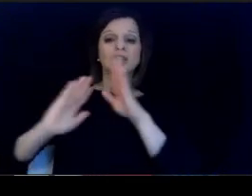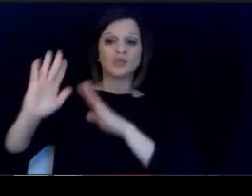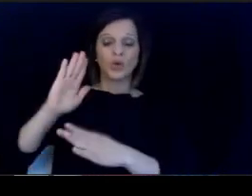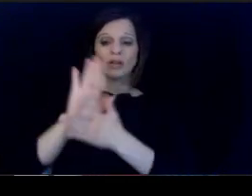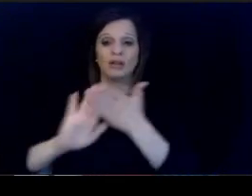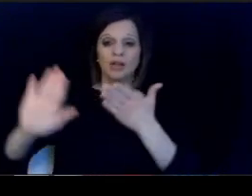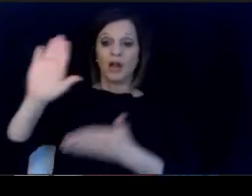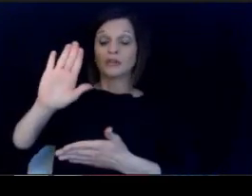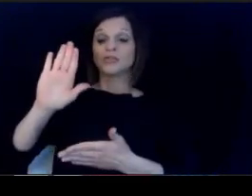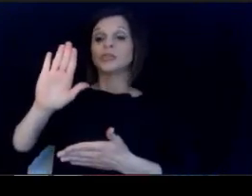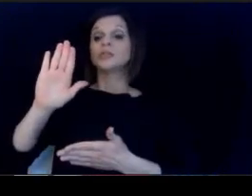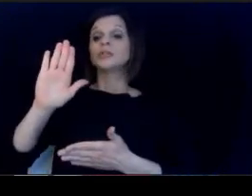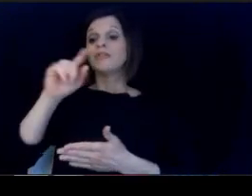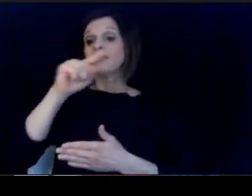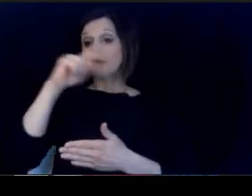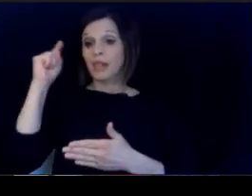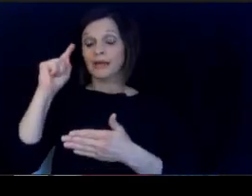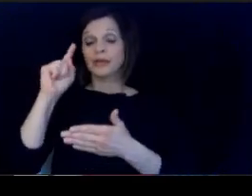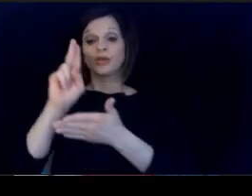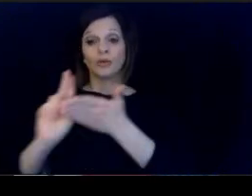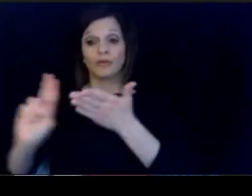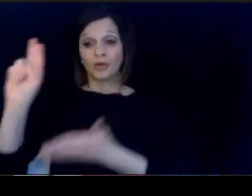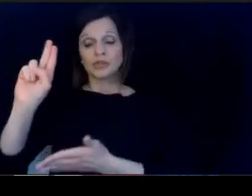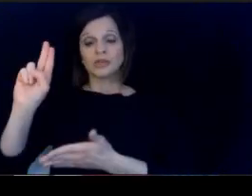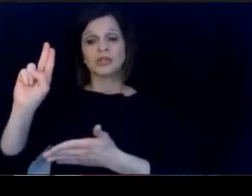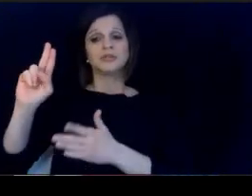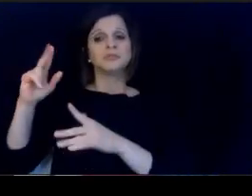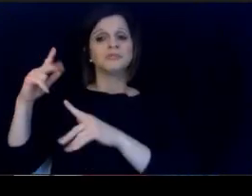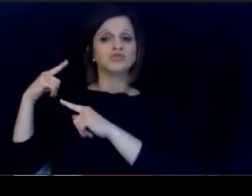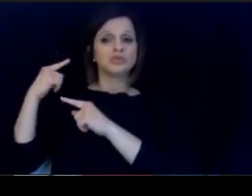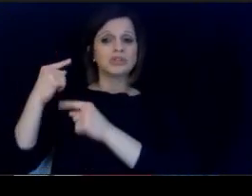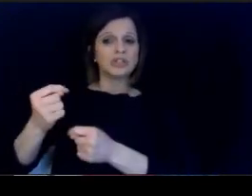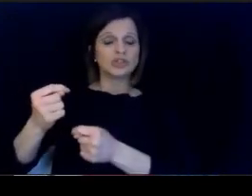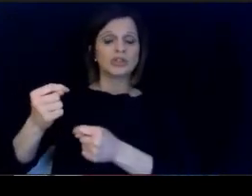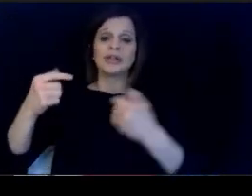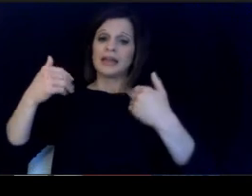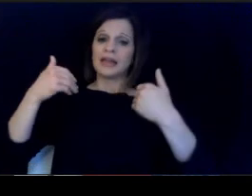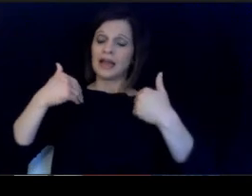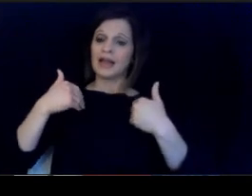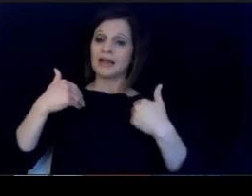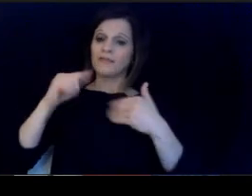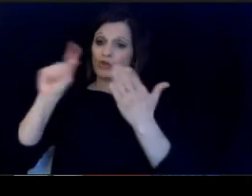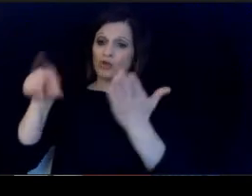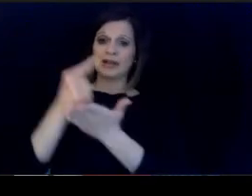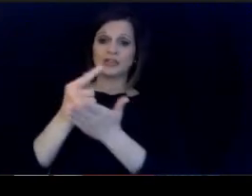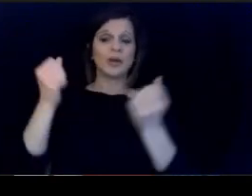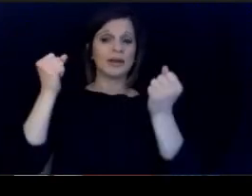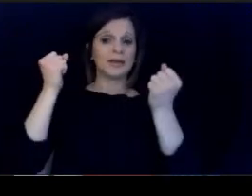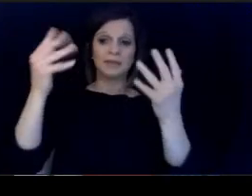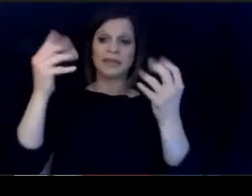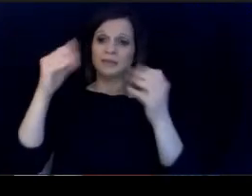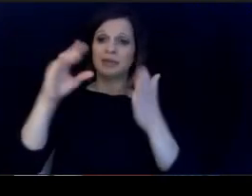and universities traditionally help serve as. a major pipeline to help diversify school.